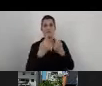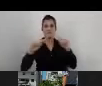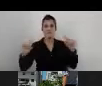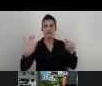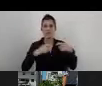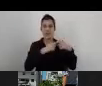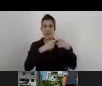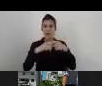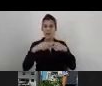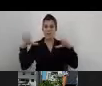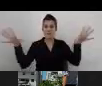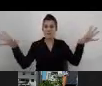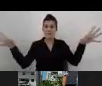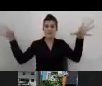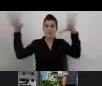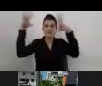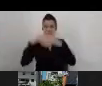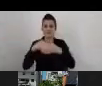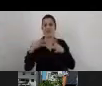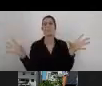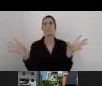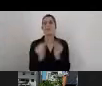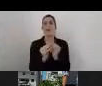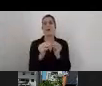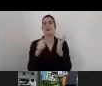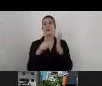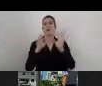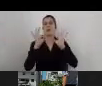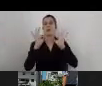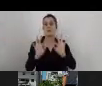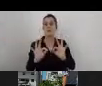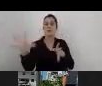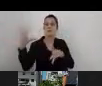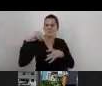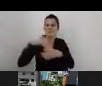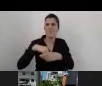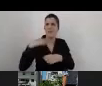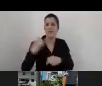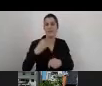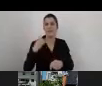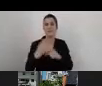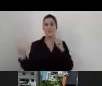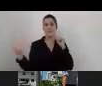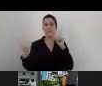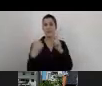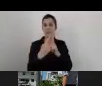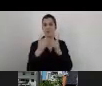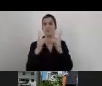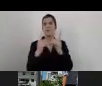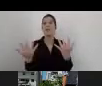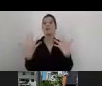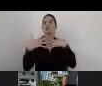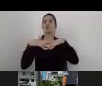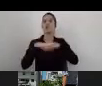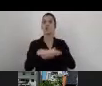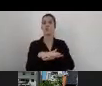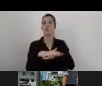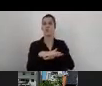together in order to really implement accessibility in an inclusive way. So here you can see, for example,